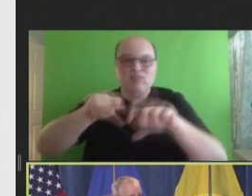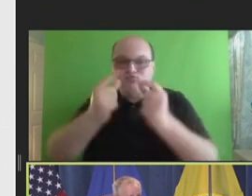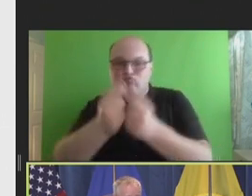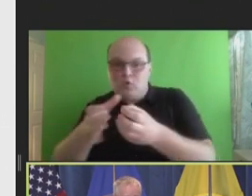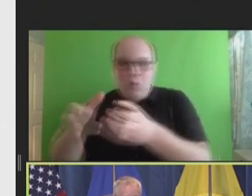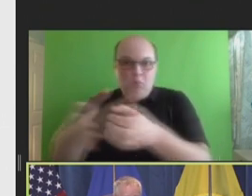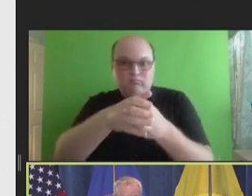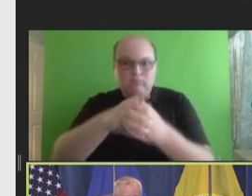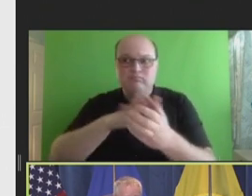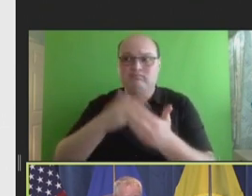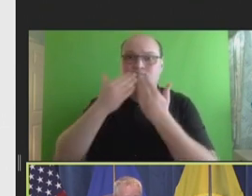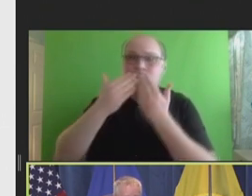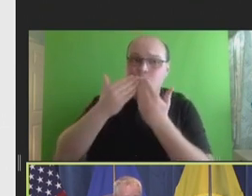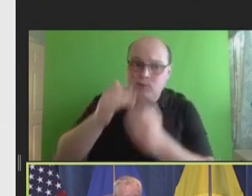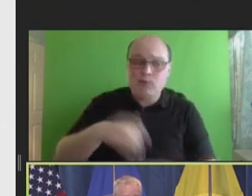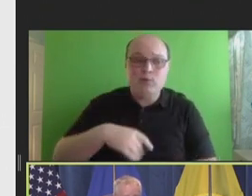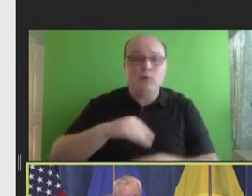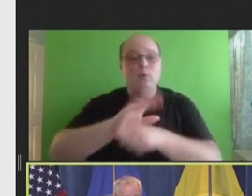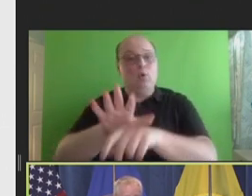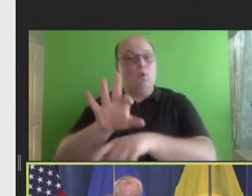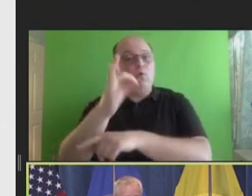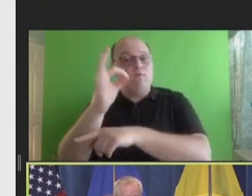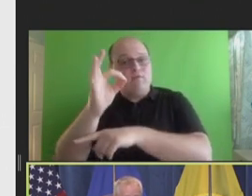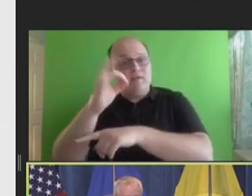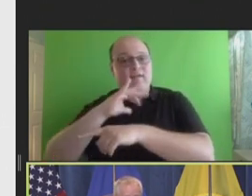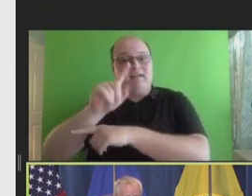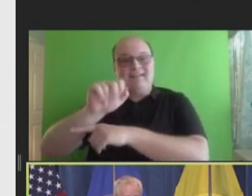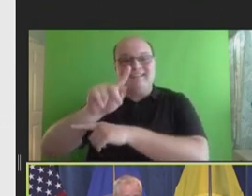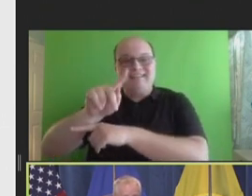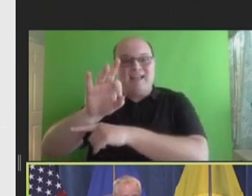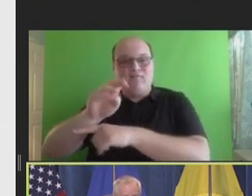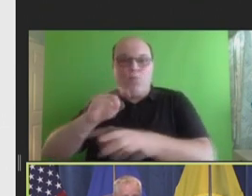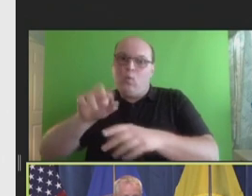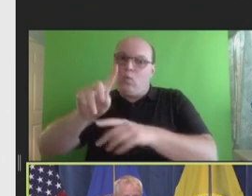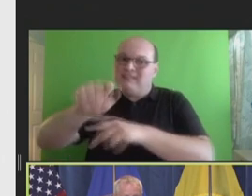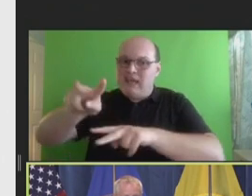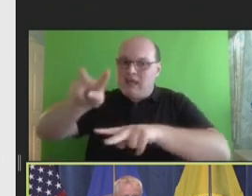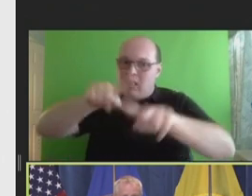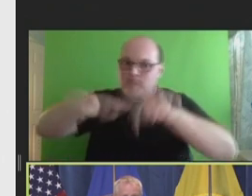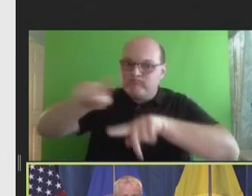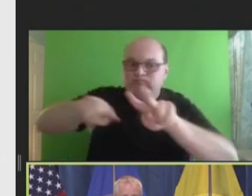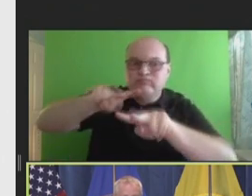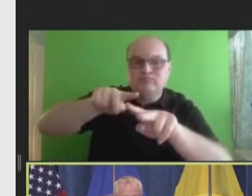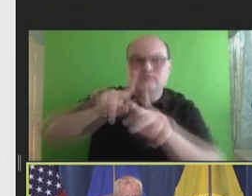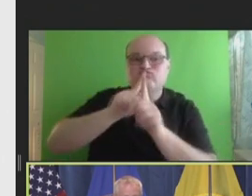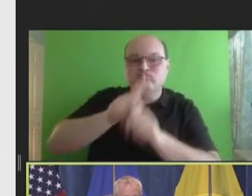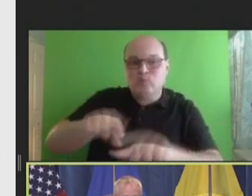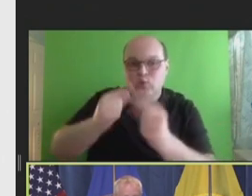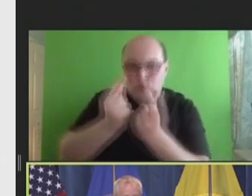Team, the COVID-19 Vaccine Taskforce Data Monitoring and Reporting Group, from the VSD